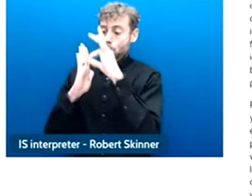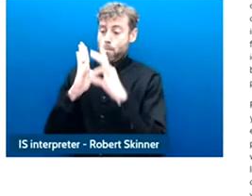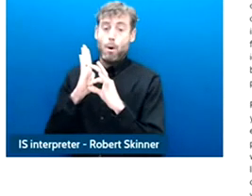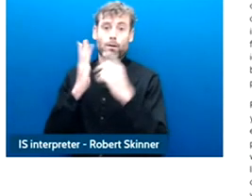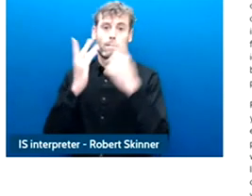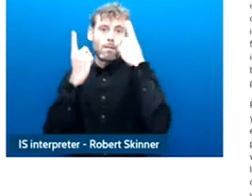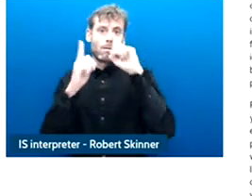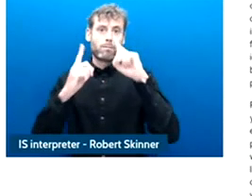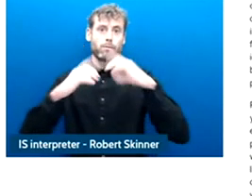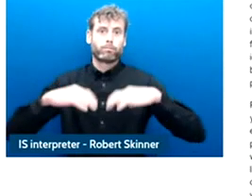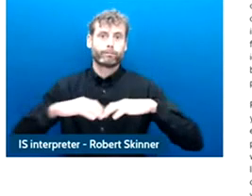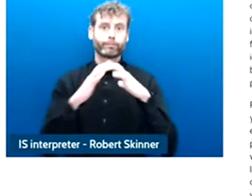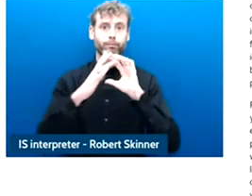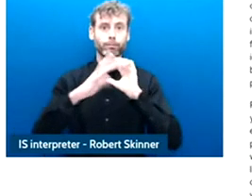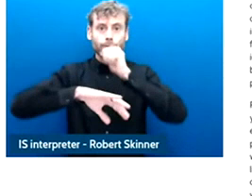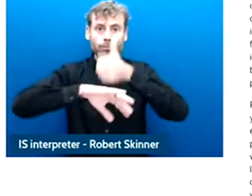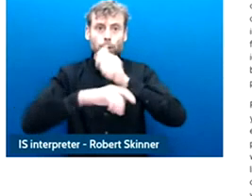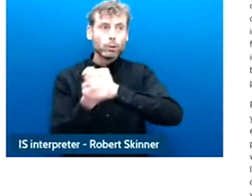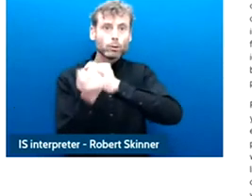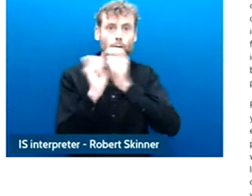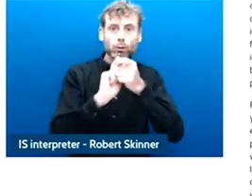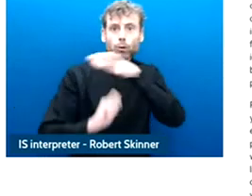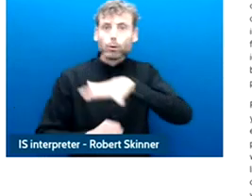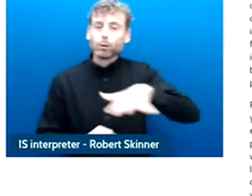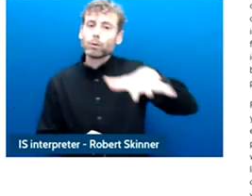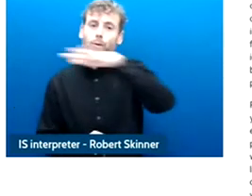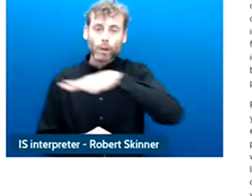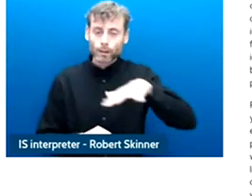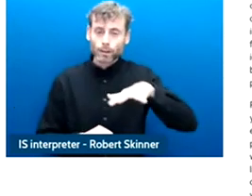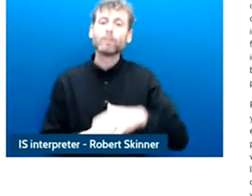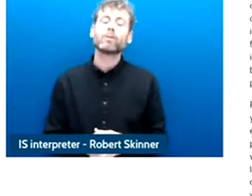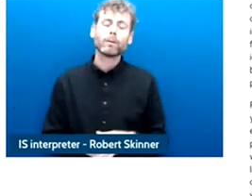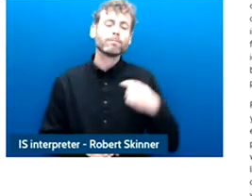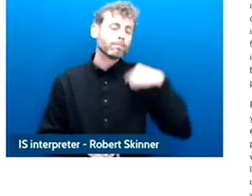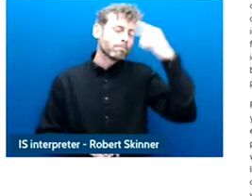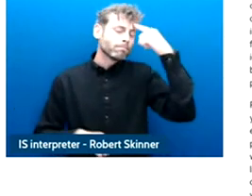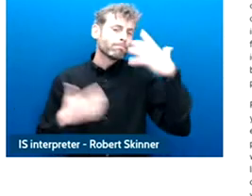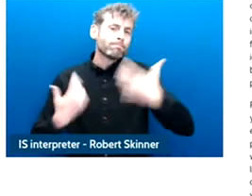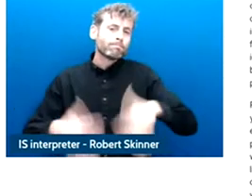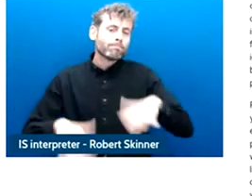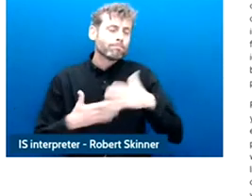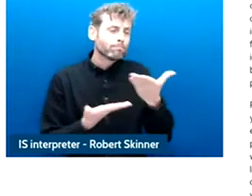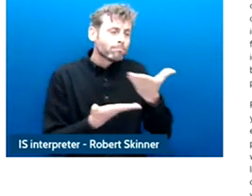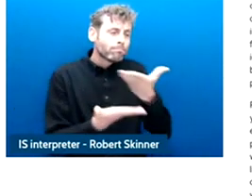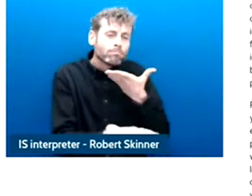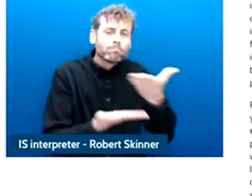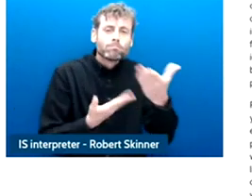Now, we have made a list to listen carefully to youth and I think we need more.